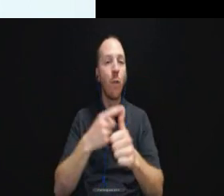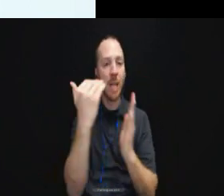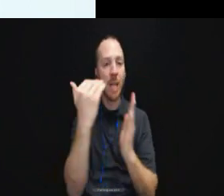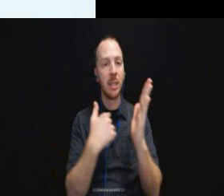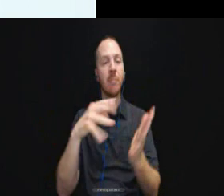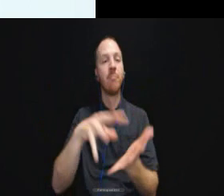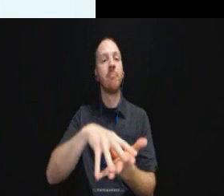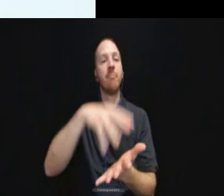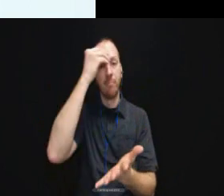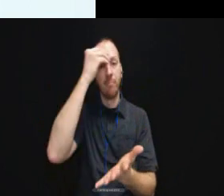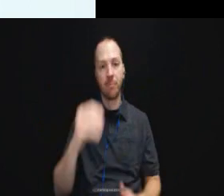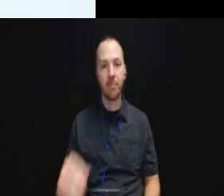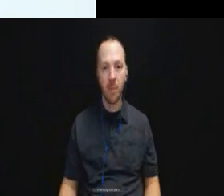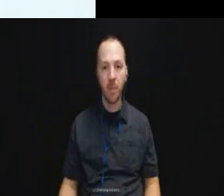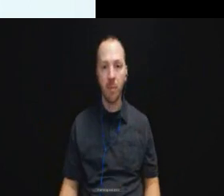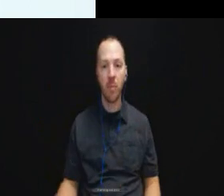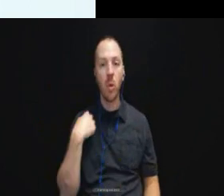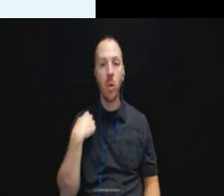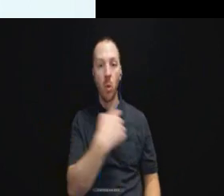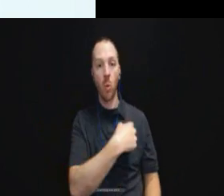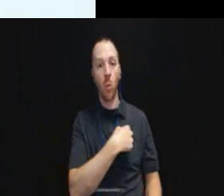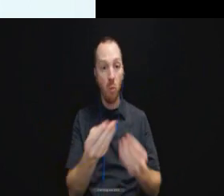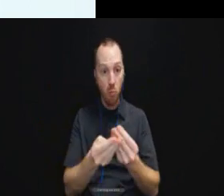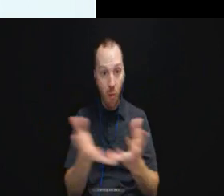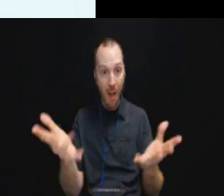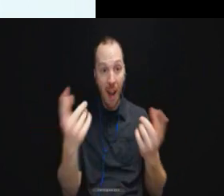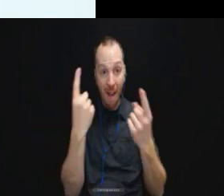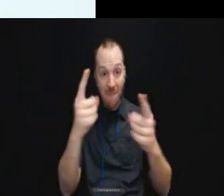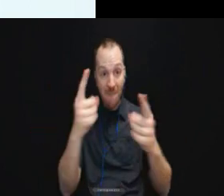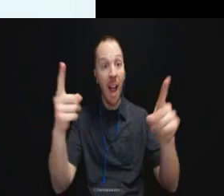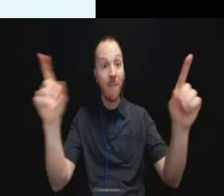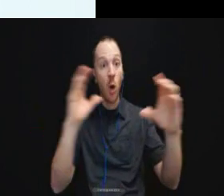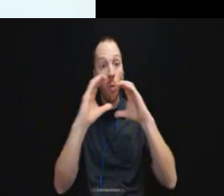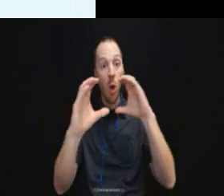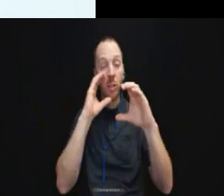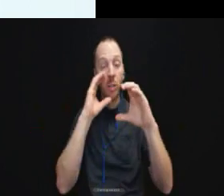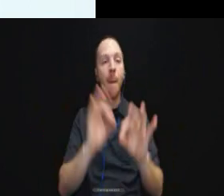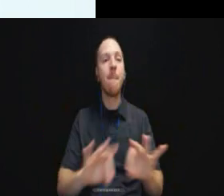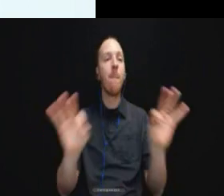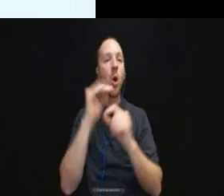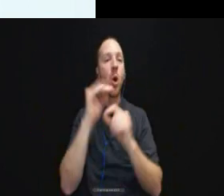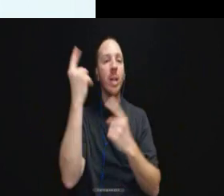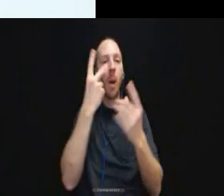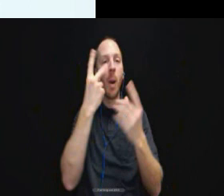is that when we are providing effective communication it is important to consider both individually